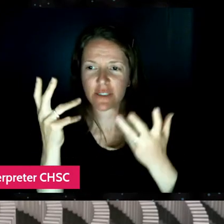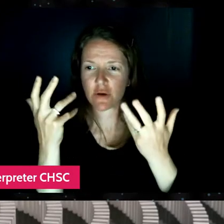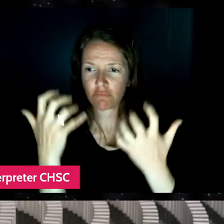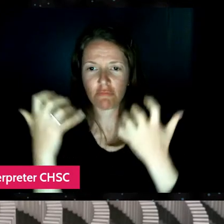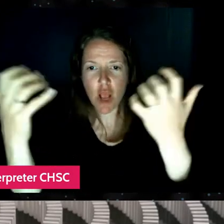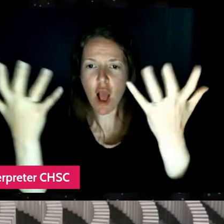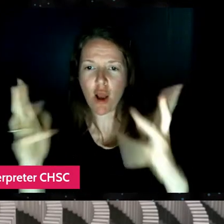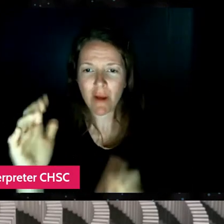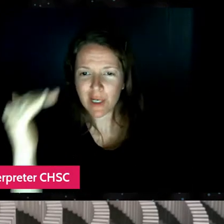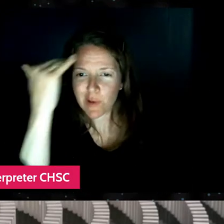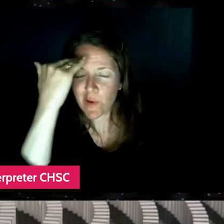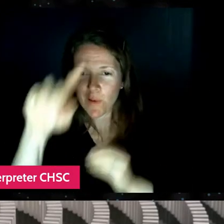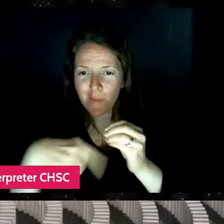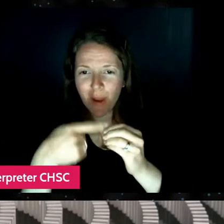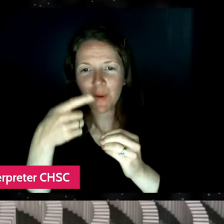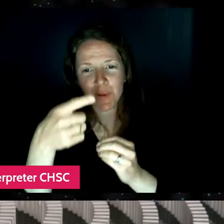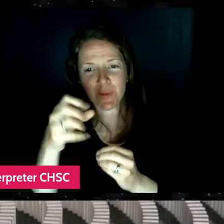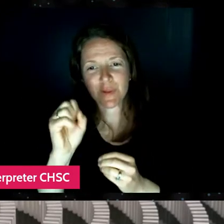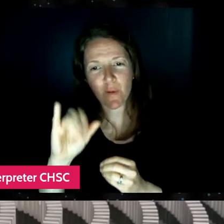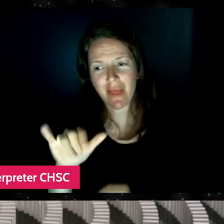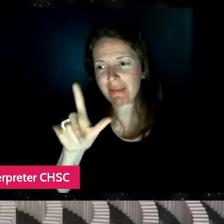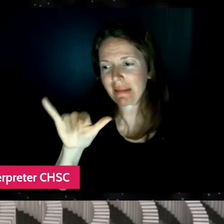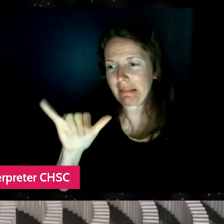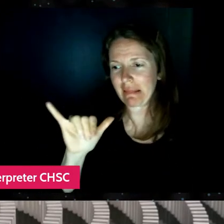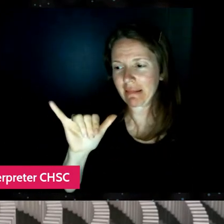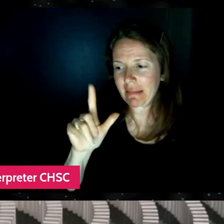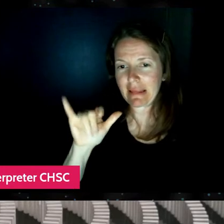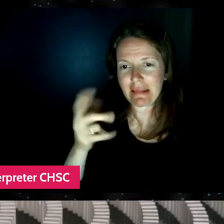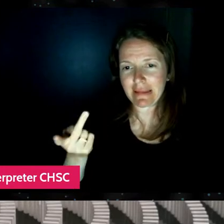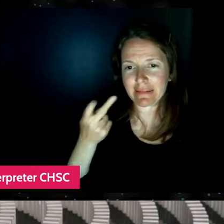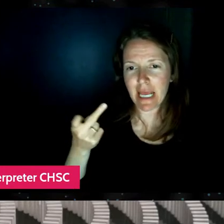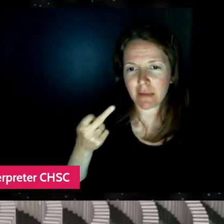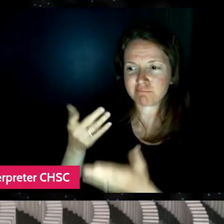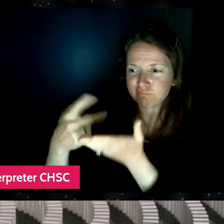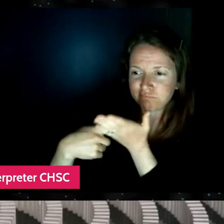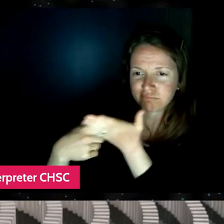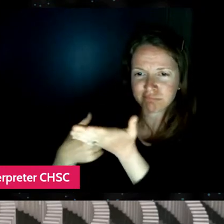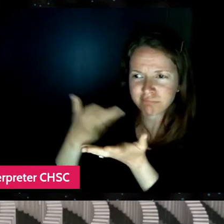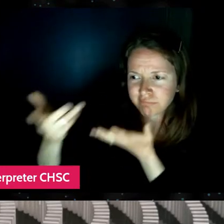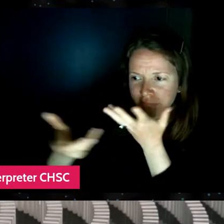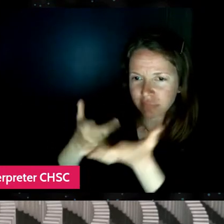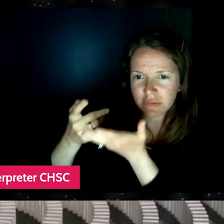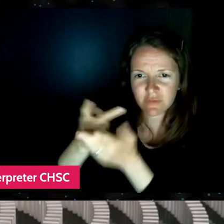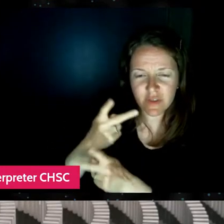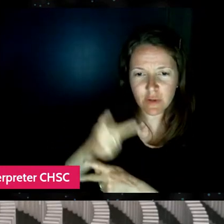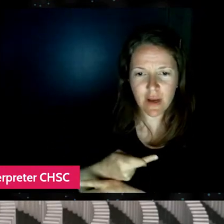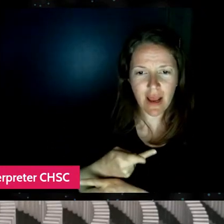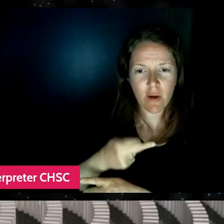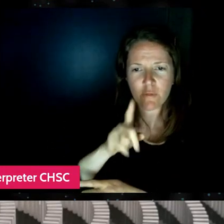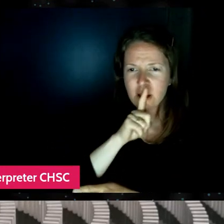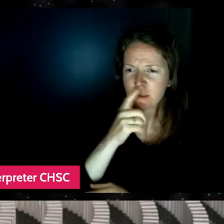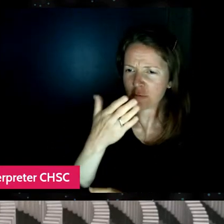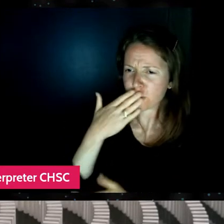And that was something that Lily and I really talked about. And there was a real healthy sort of collaboration at the beginning where we were trying